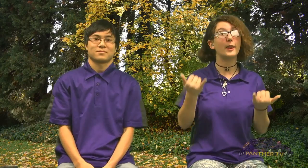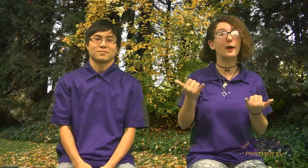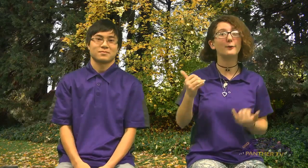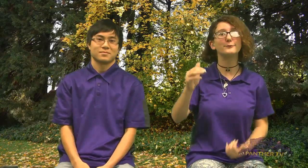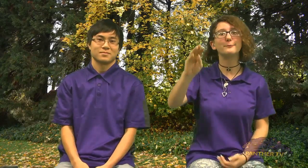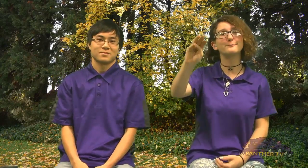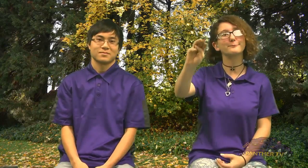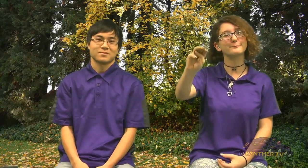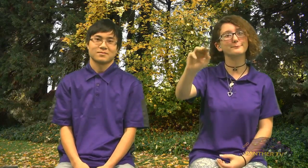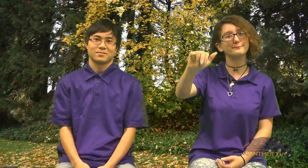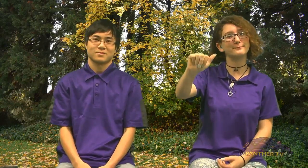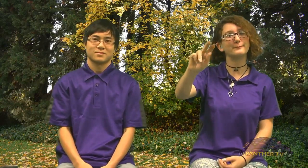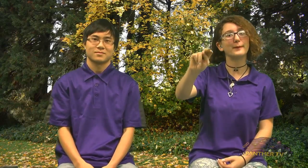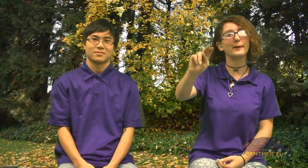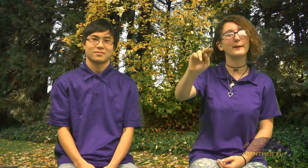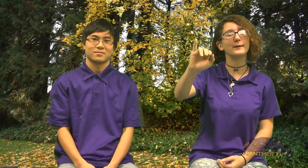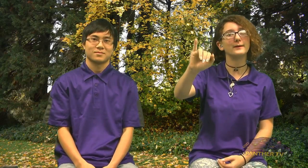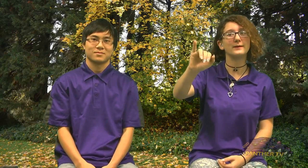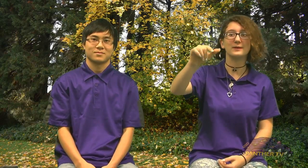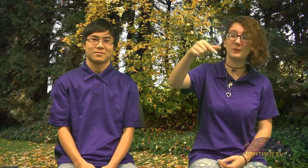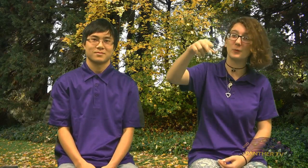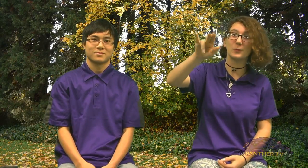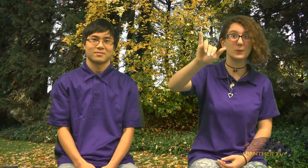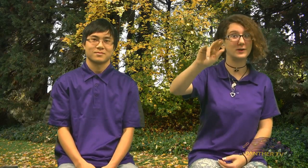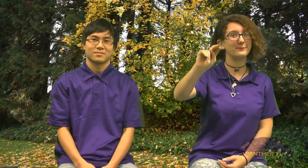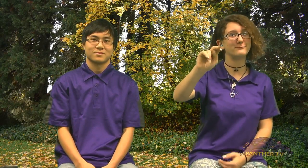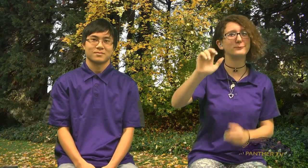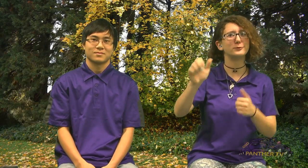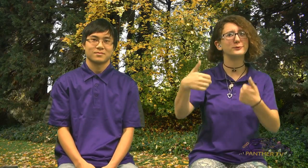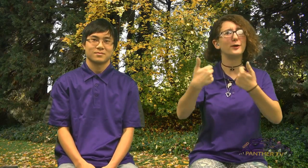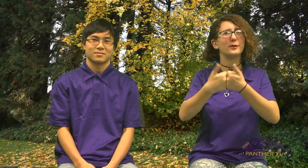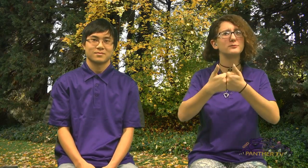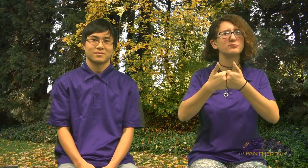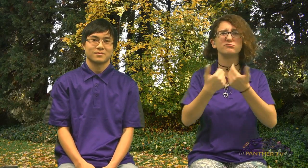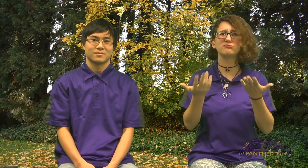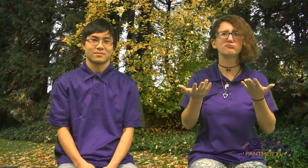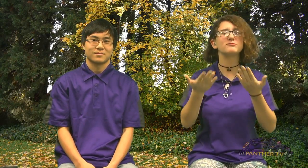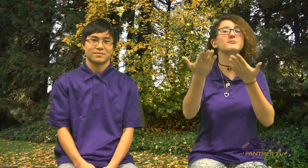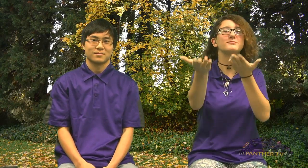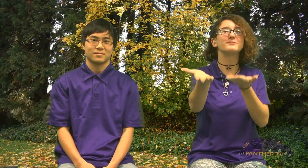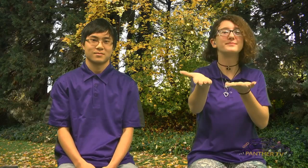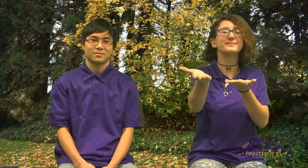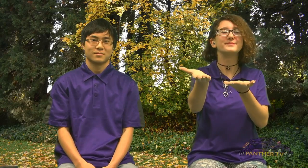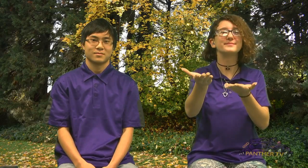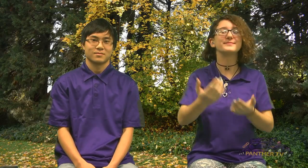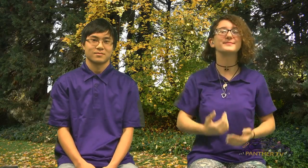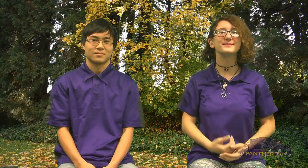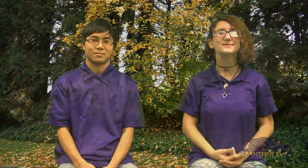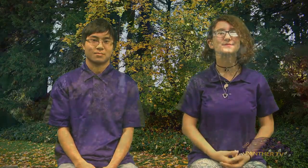And now, the video coming up is Mannequin Challenge. Whoa, what is that?? And here we go!